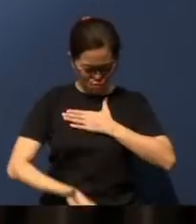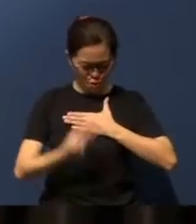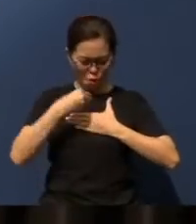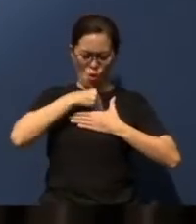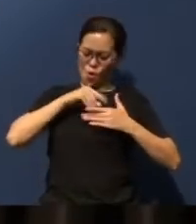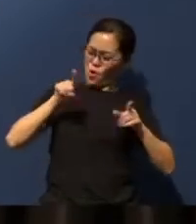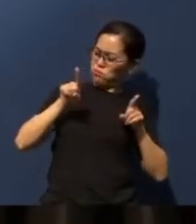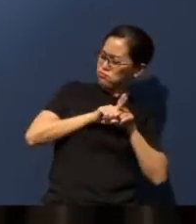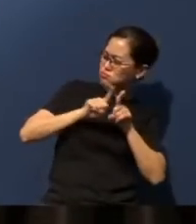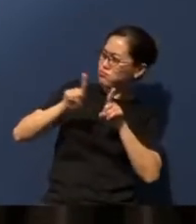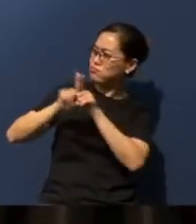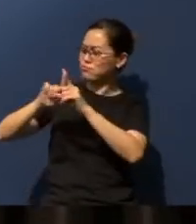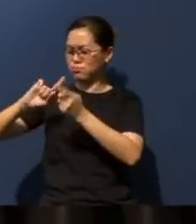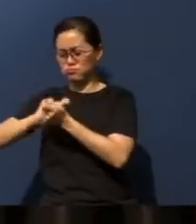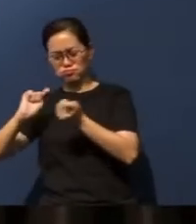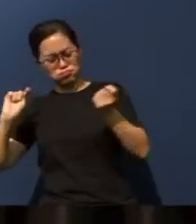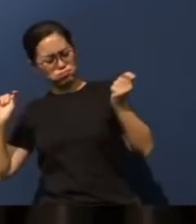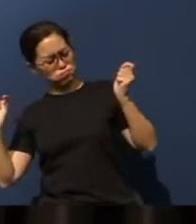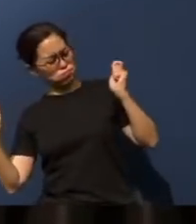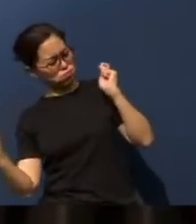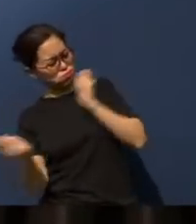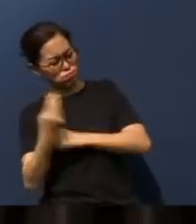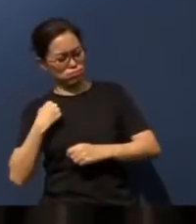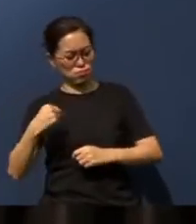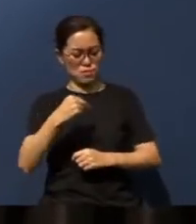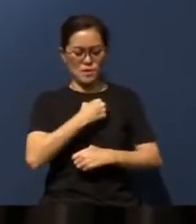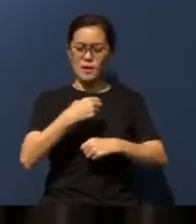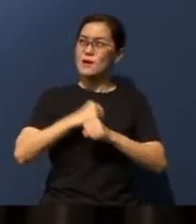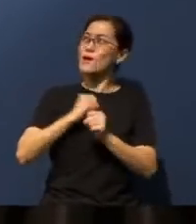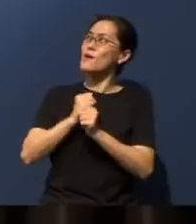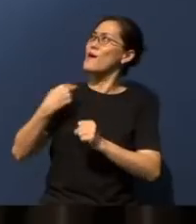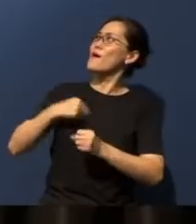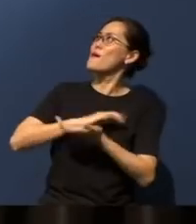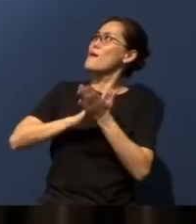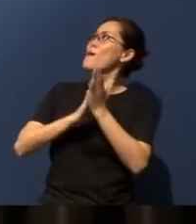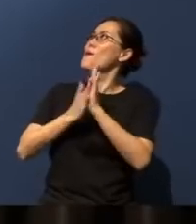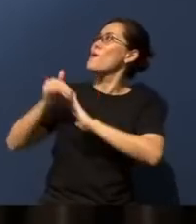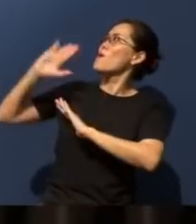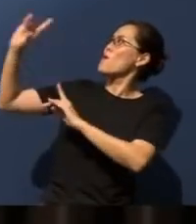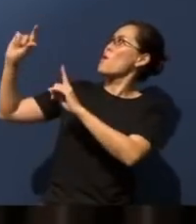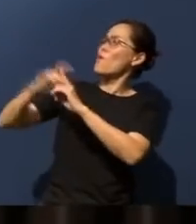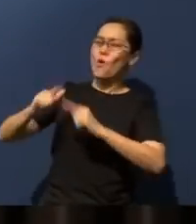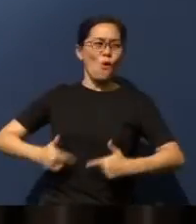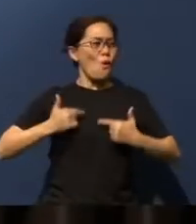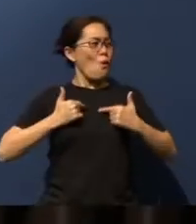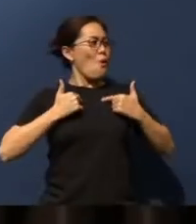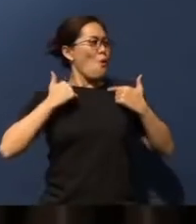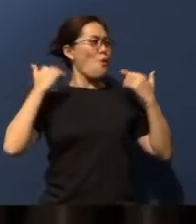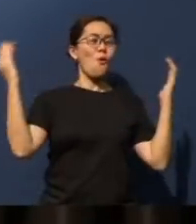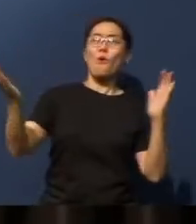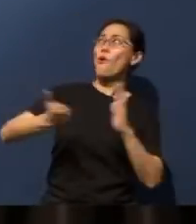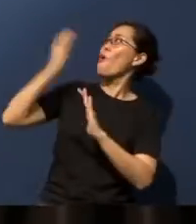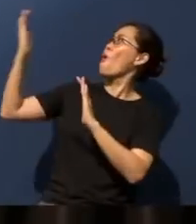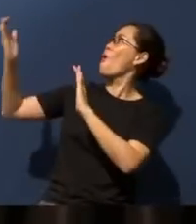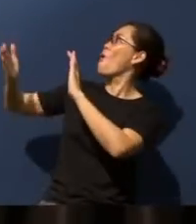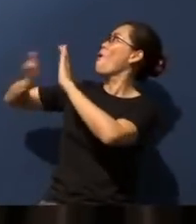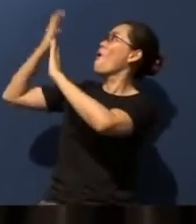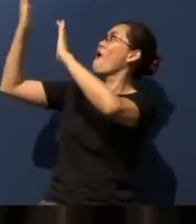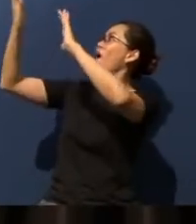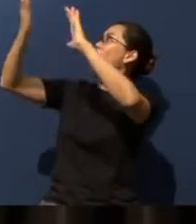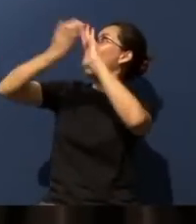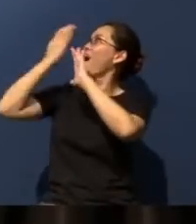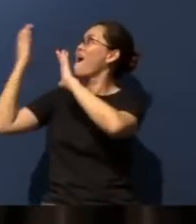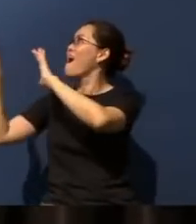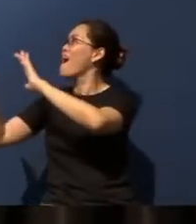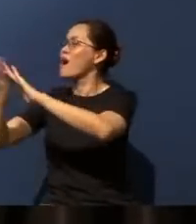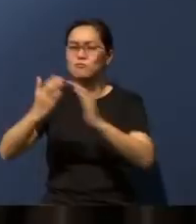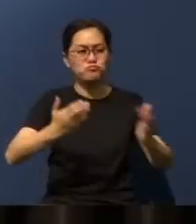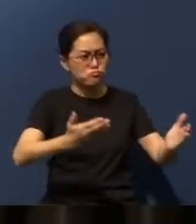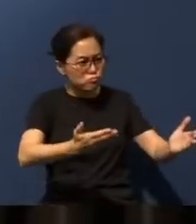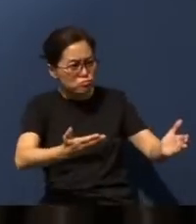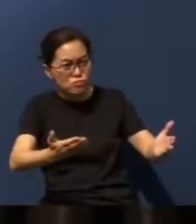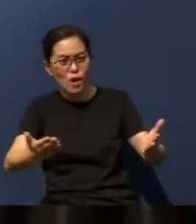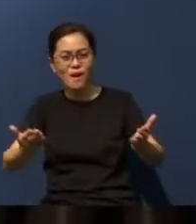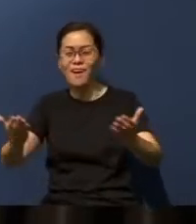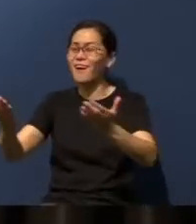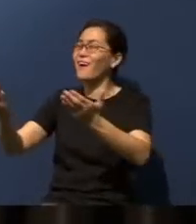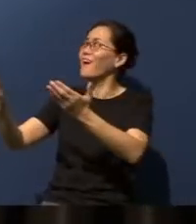Transform us and make us a living word of praise unto You, moment by moment. So come, Lord Jesus, come.